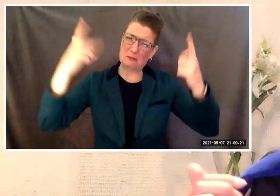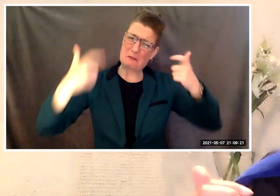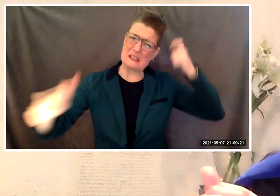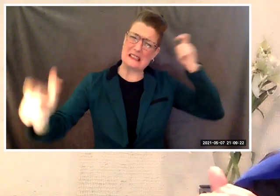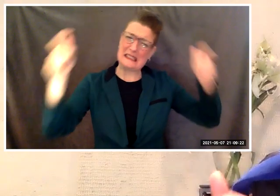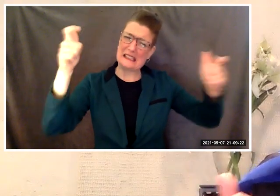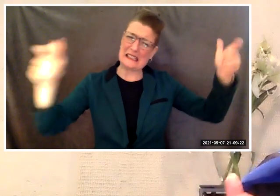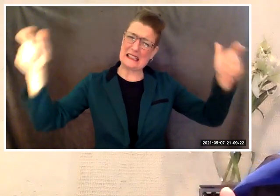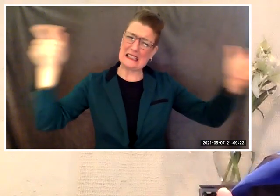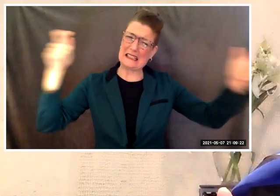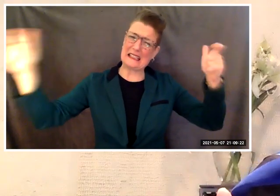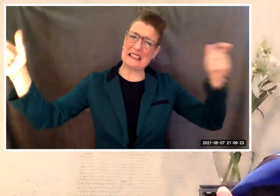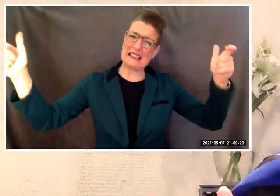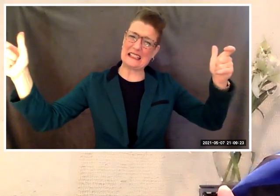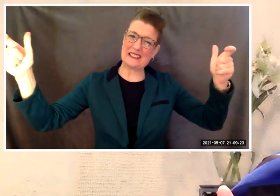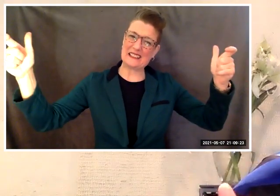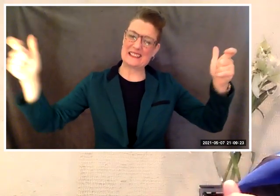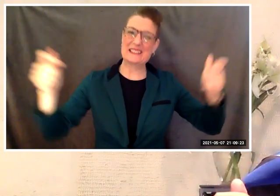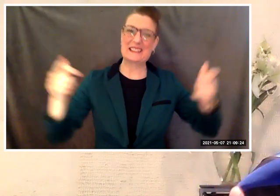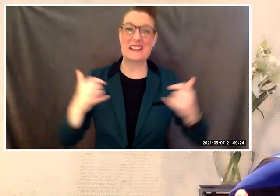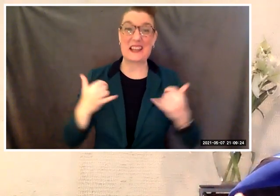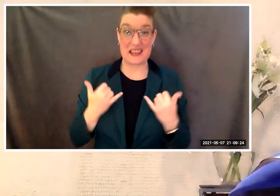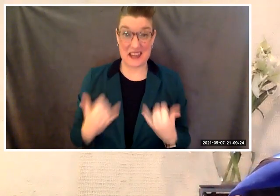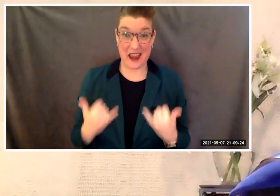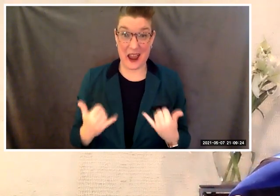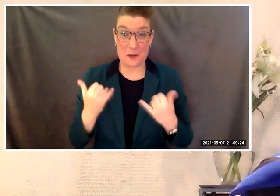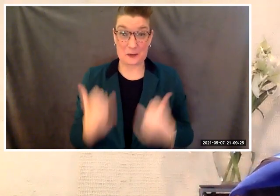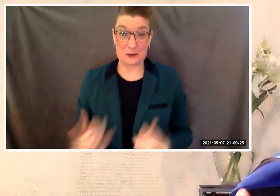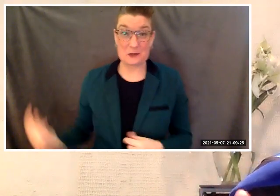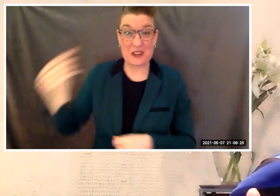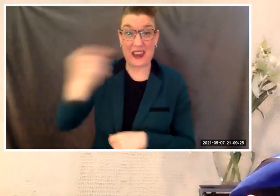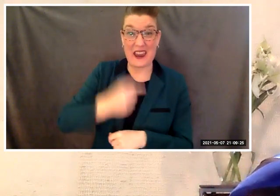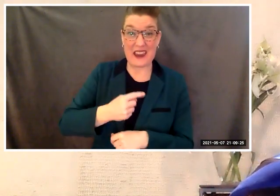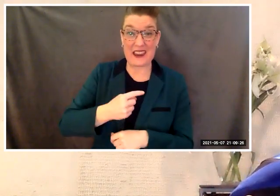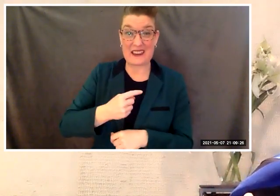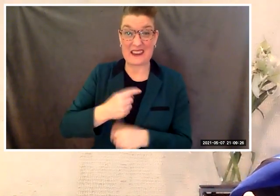And now today at this moment,